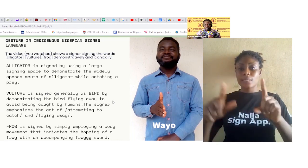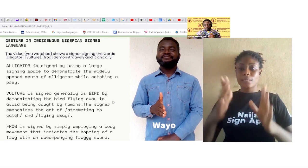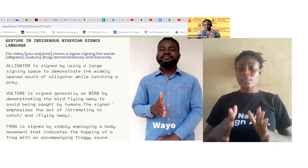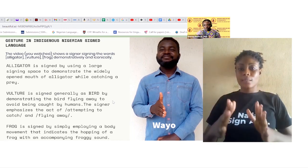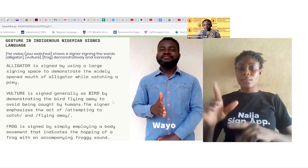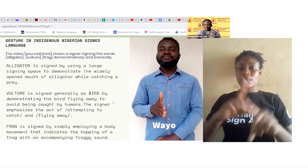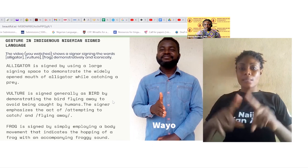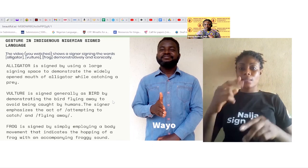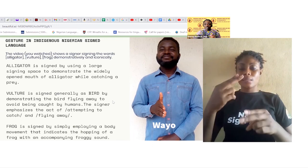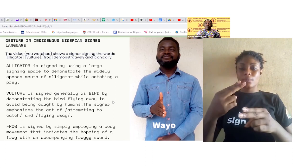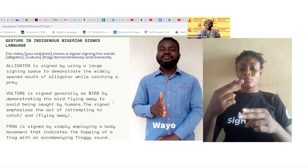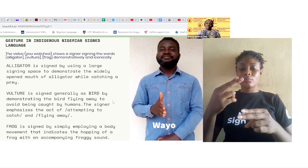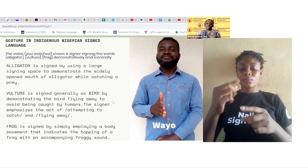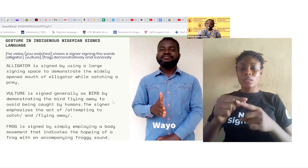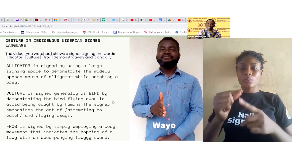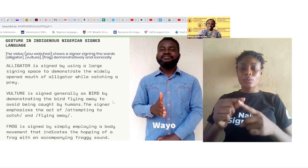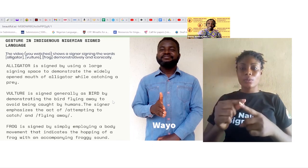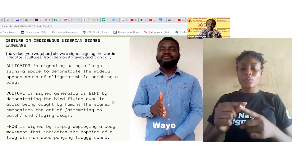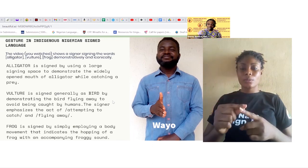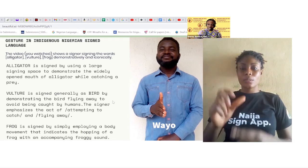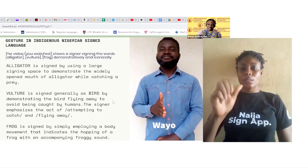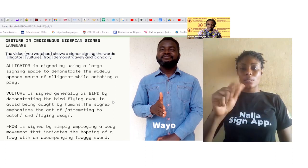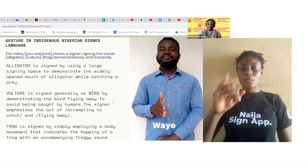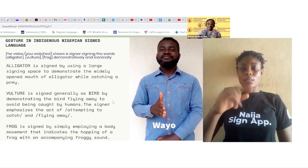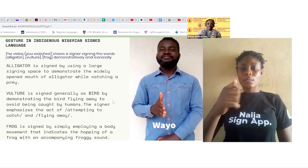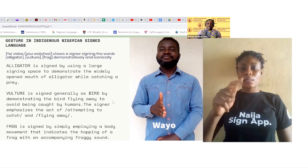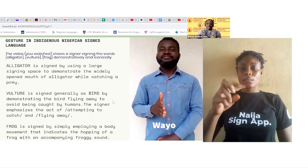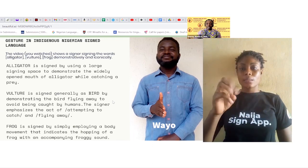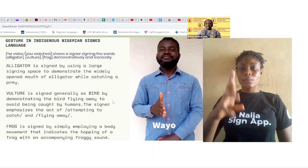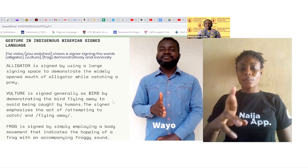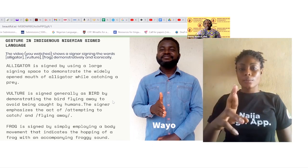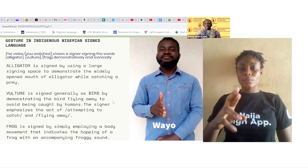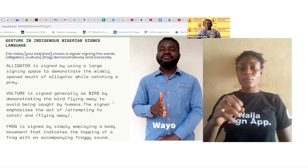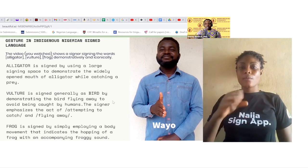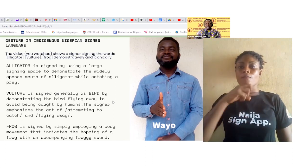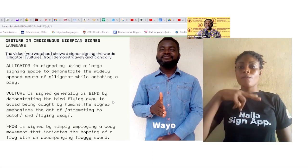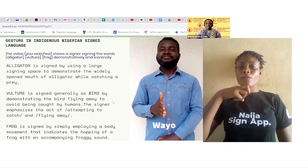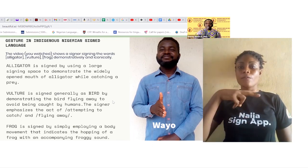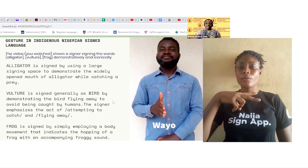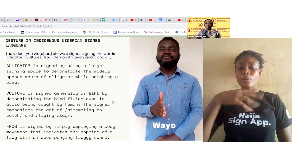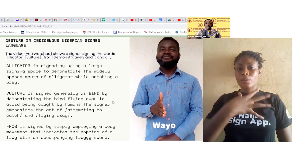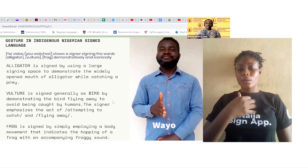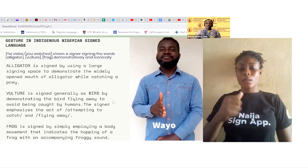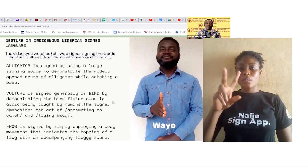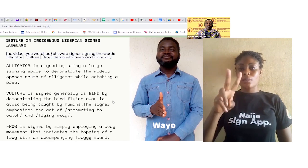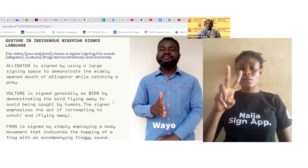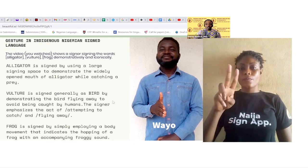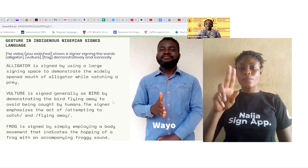and frog demonstratively and iconically an alligator she signed by using a large